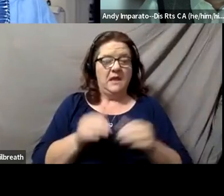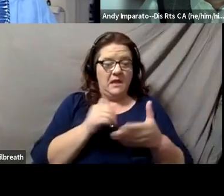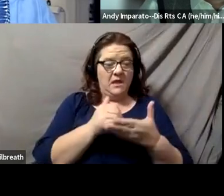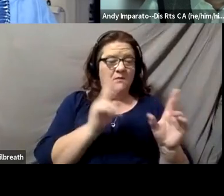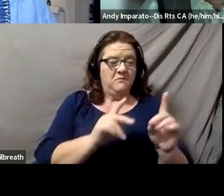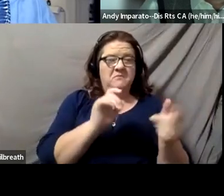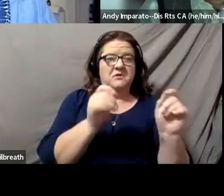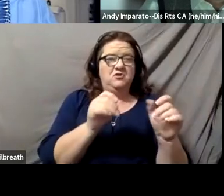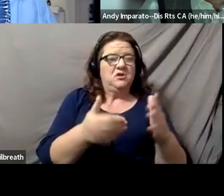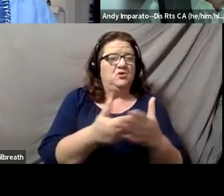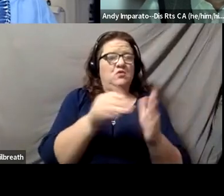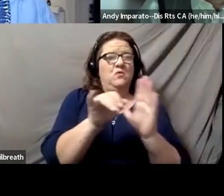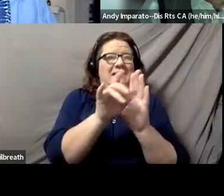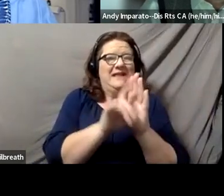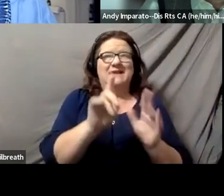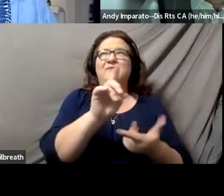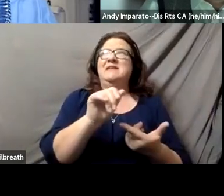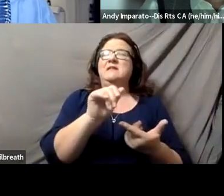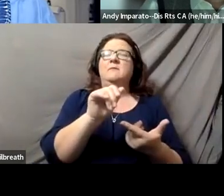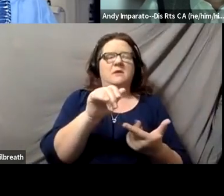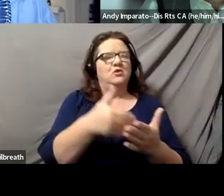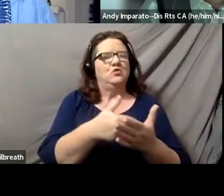to me, is an important thing that can happen at colleges and universities.